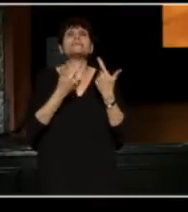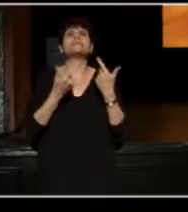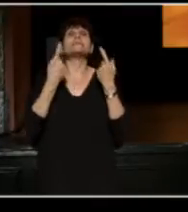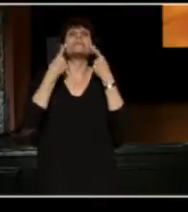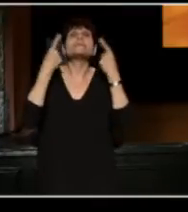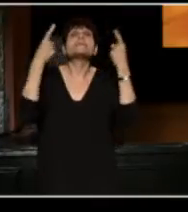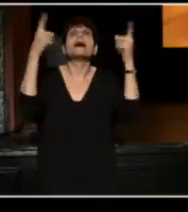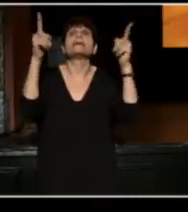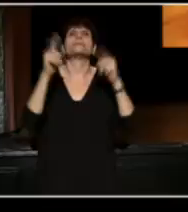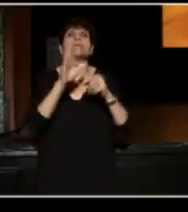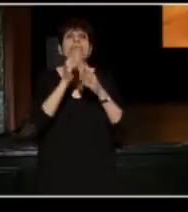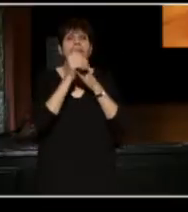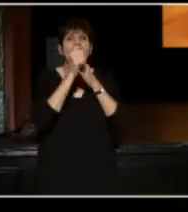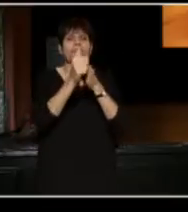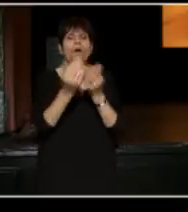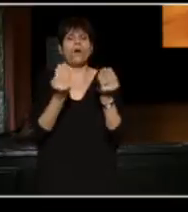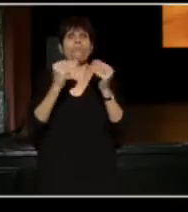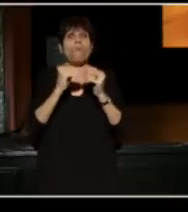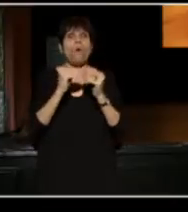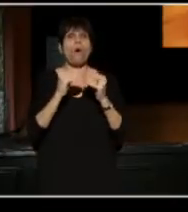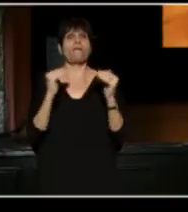to build a more fair and equitable city.